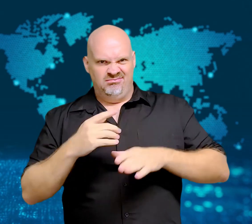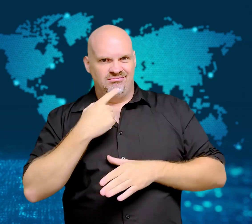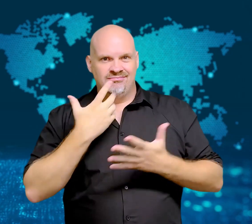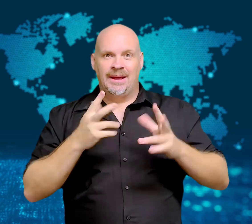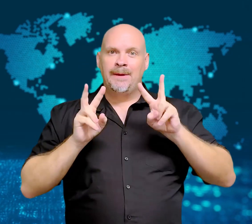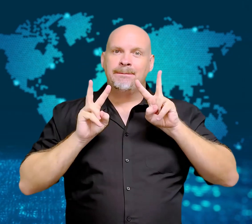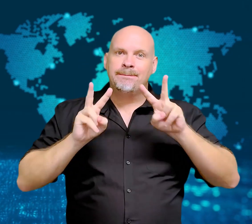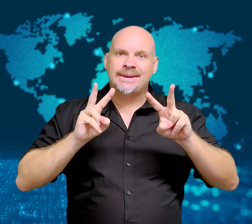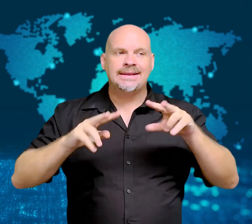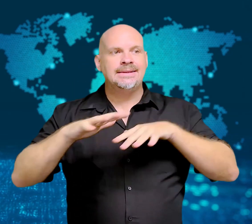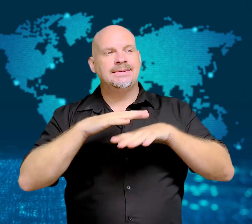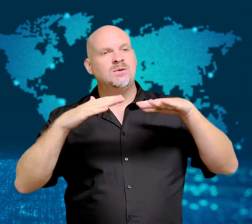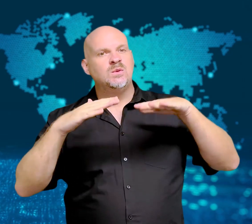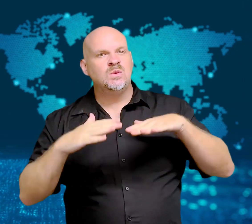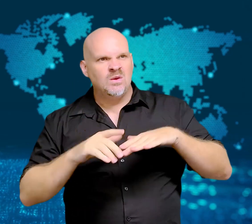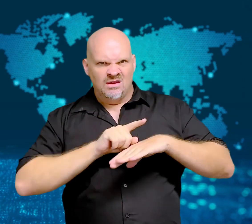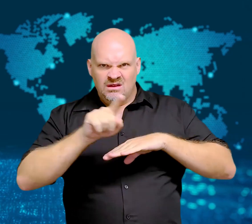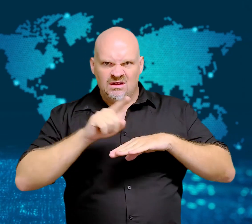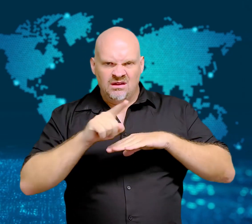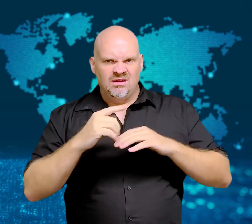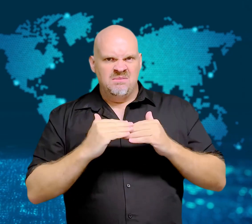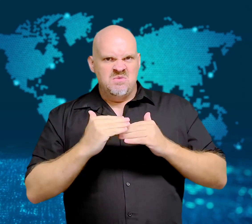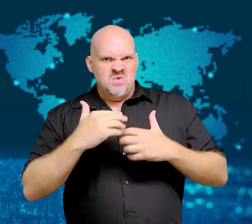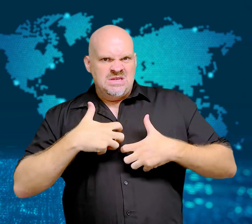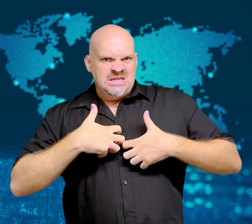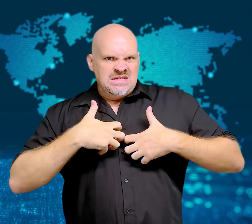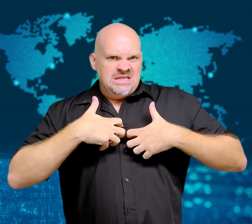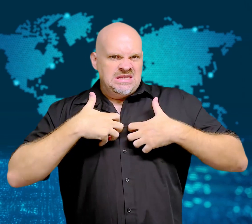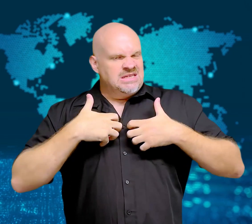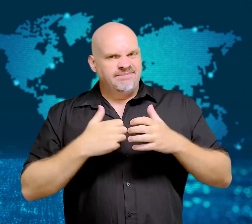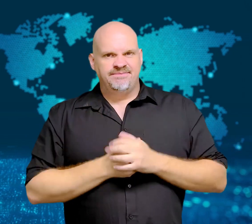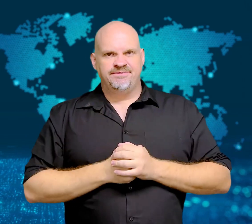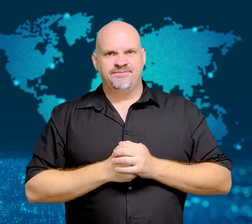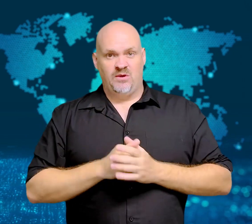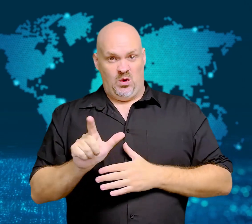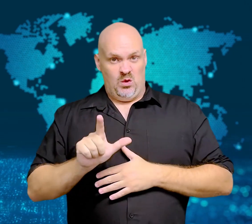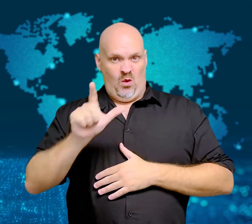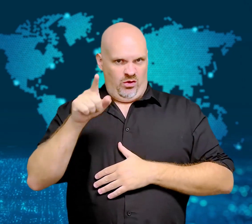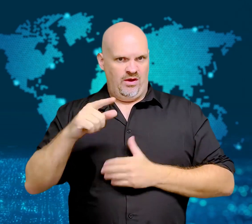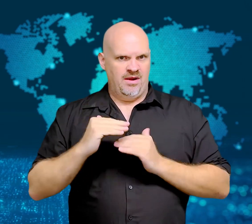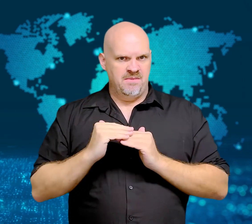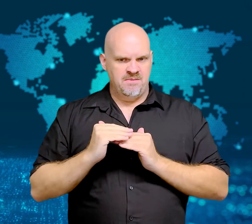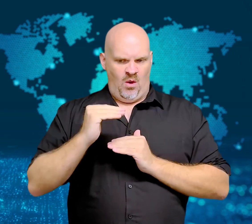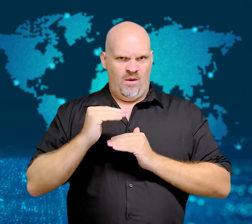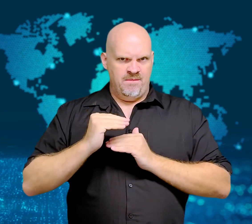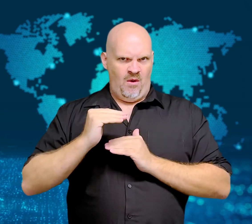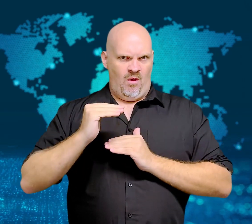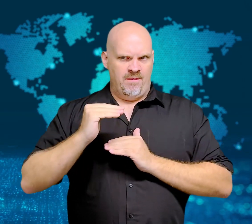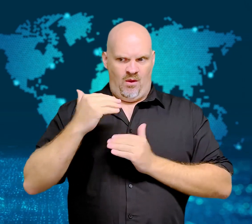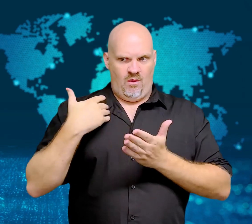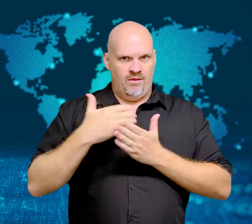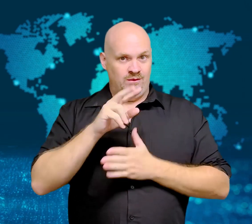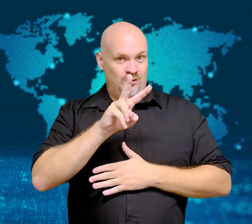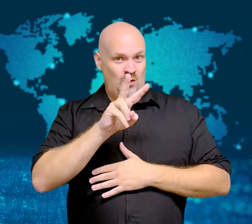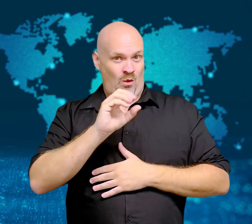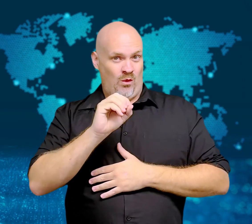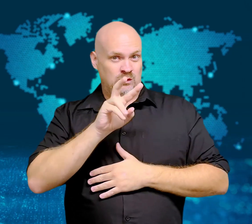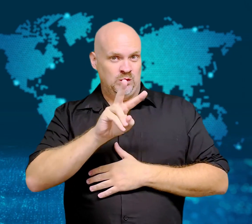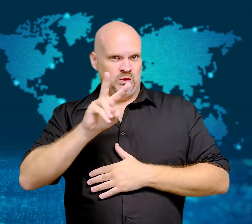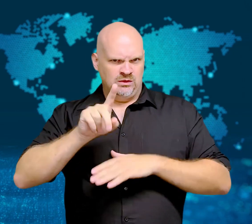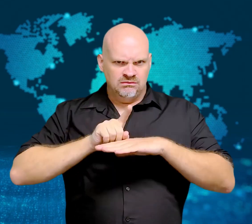North Korea has increased its missile activities in 2022, firing